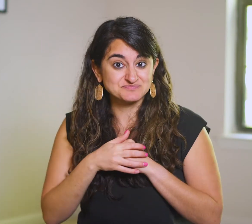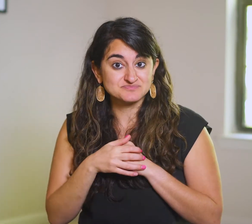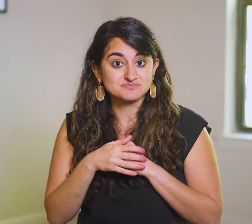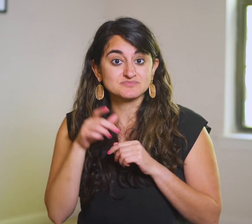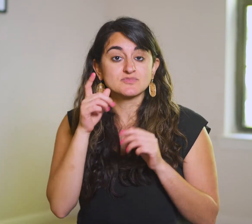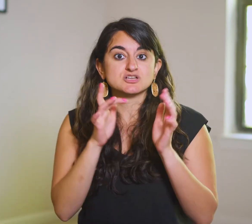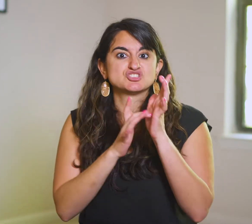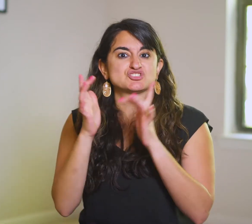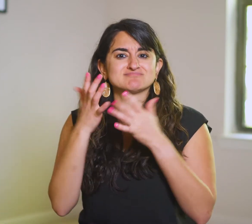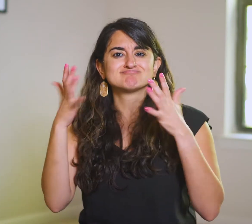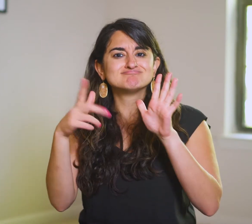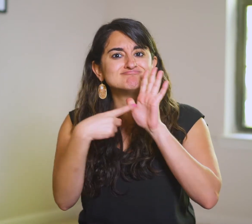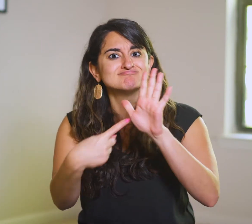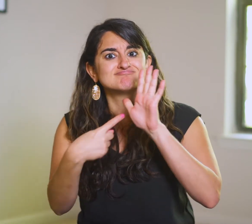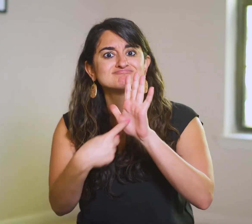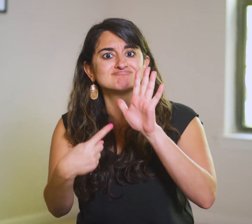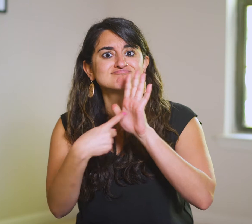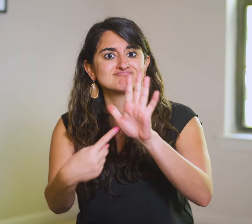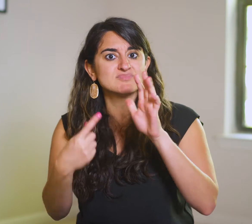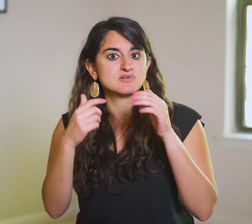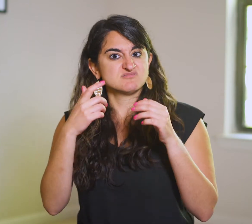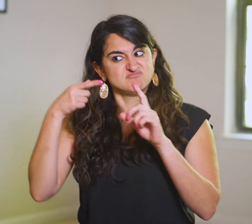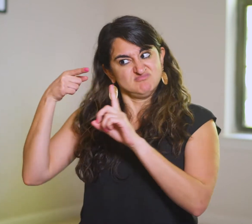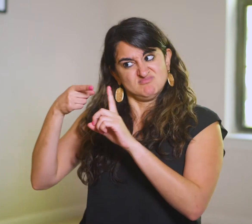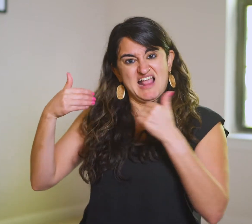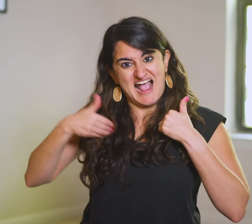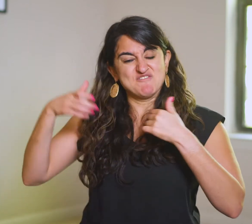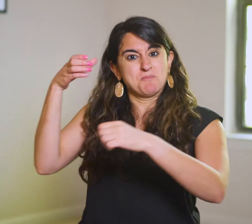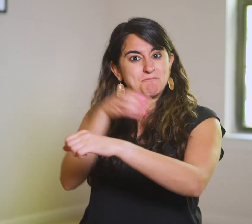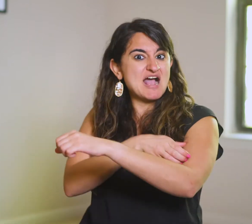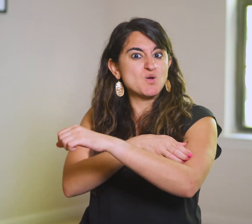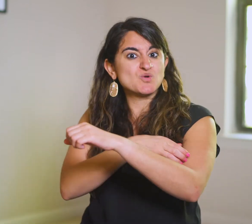Jesus has been demonstrating complete power